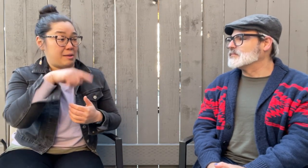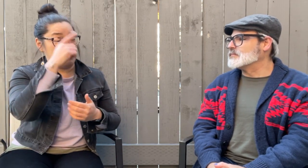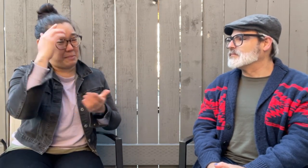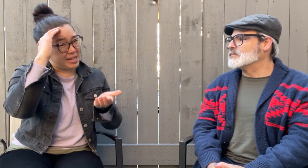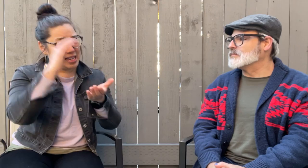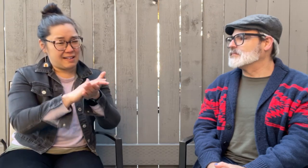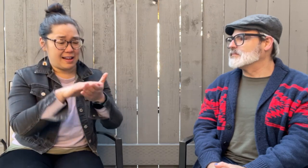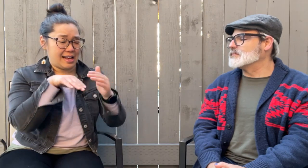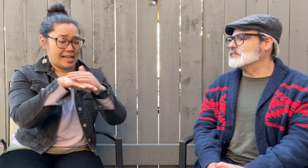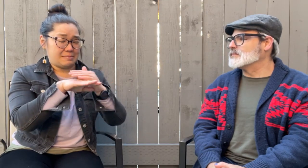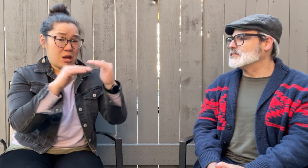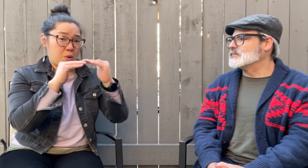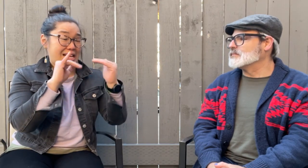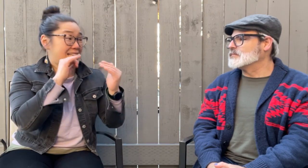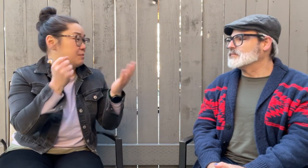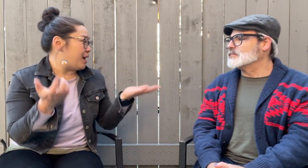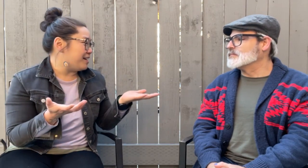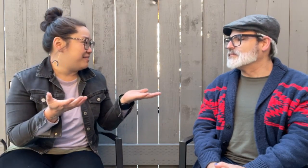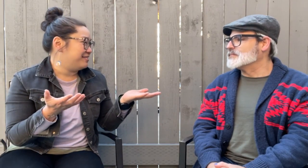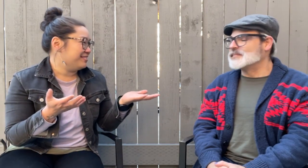We believe that equitable accessibility is...